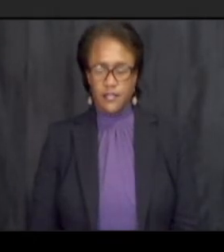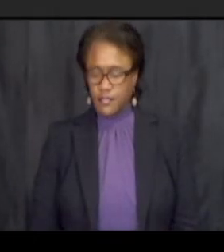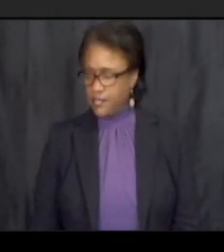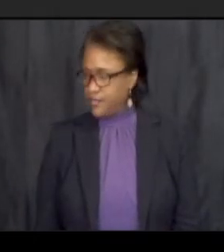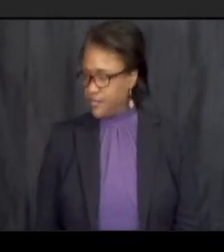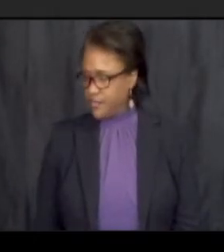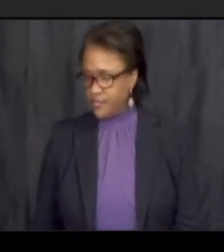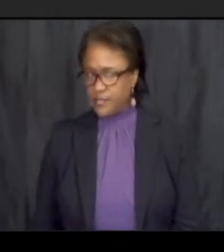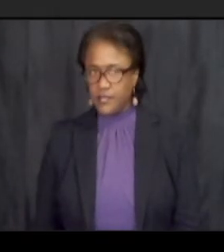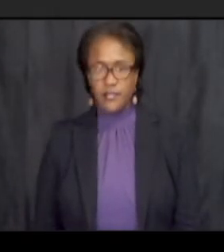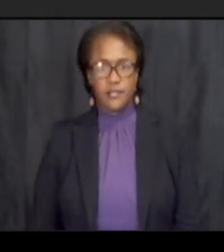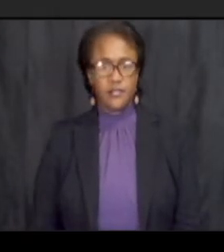do you want to go in all right